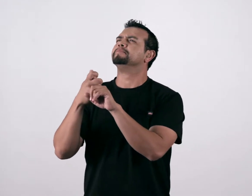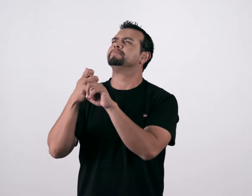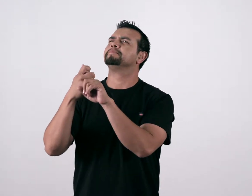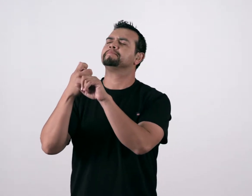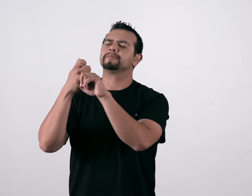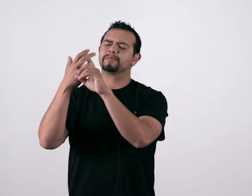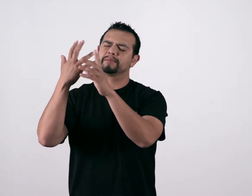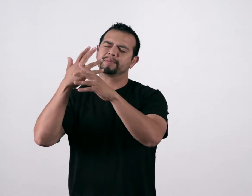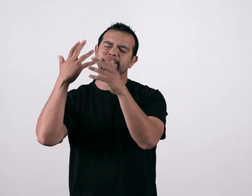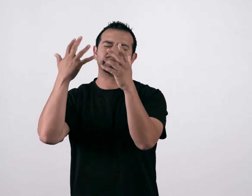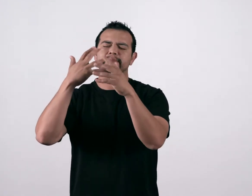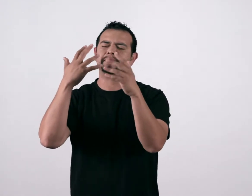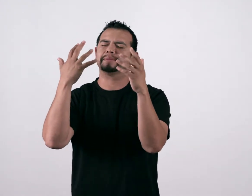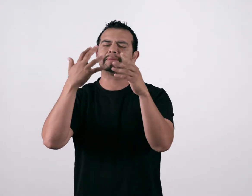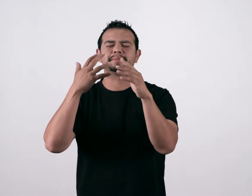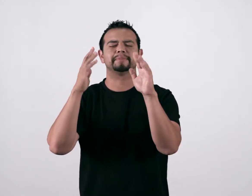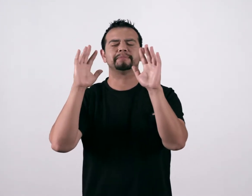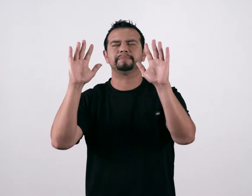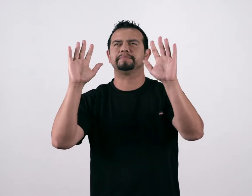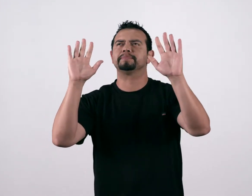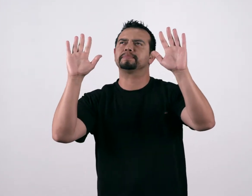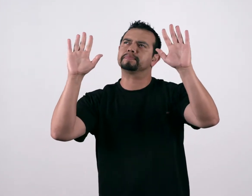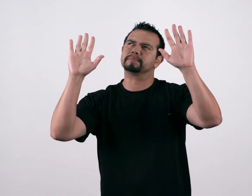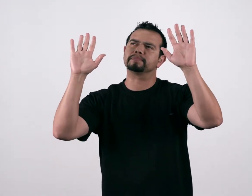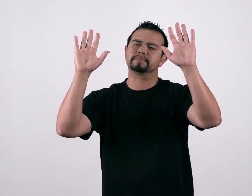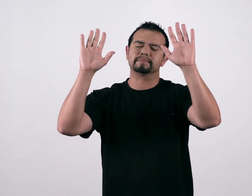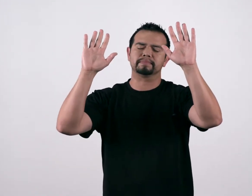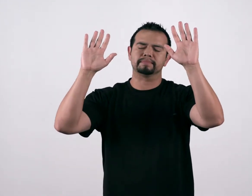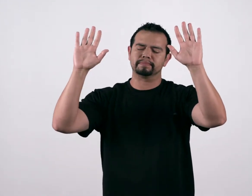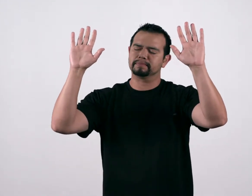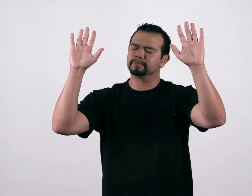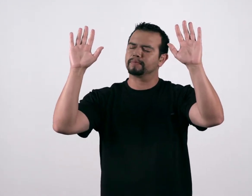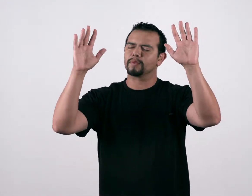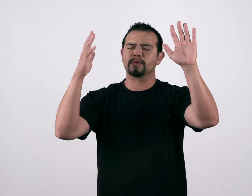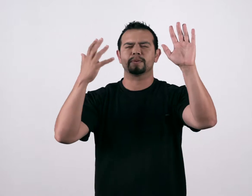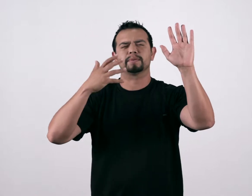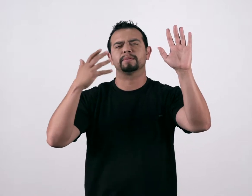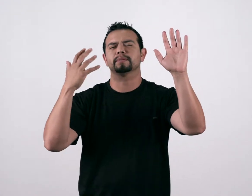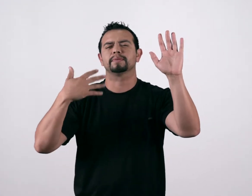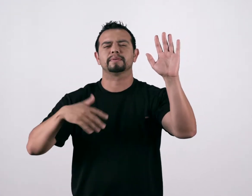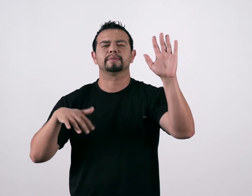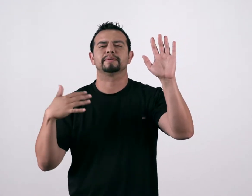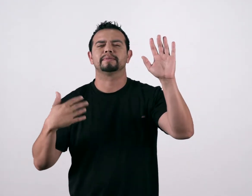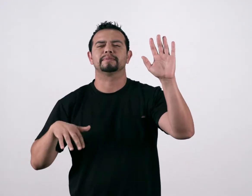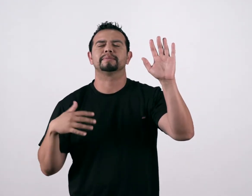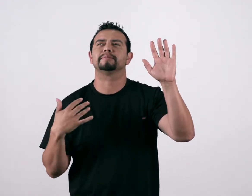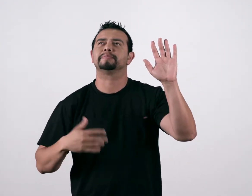Ohhh